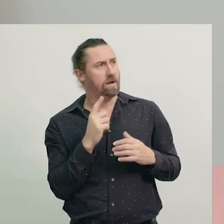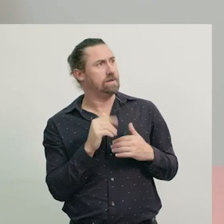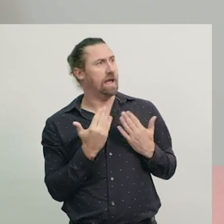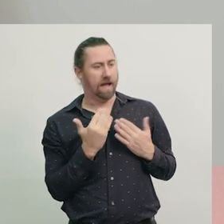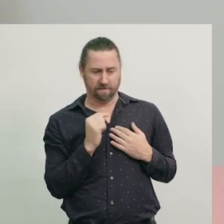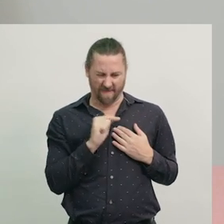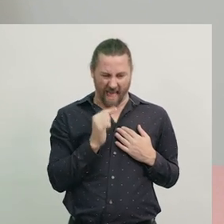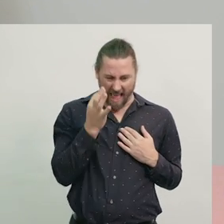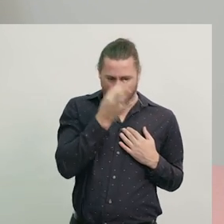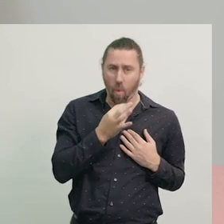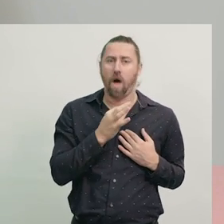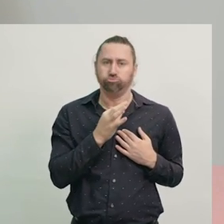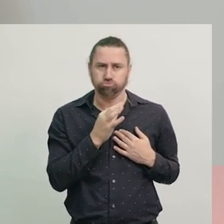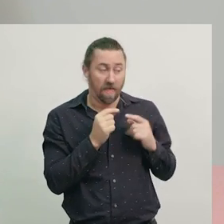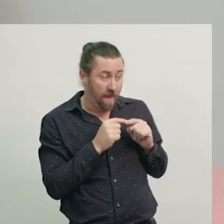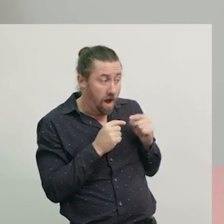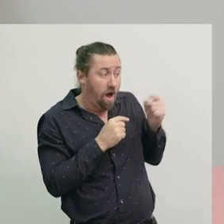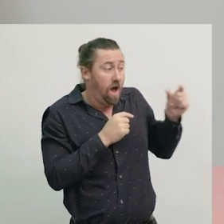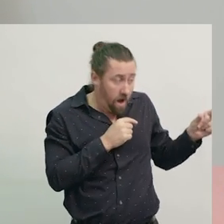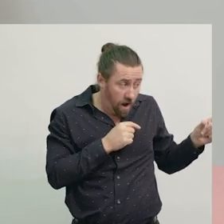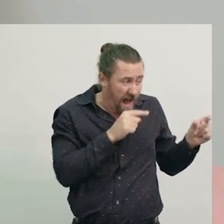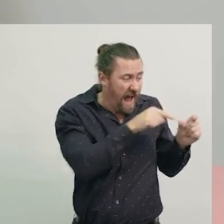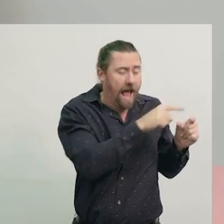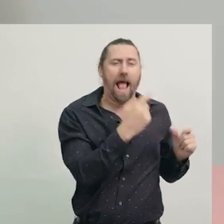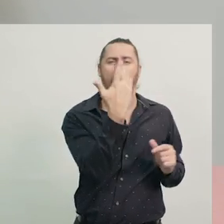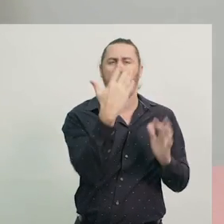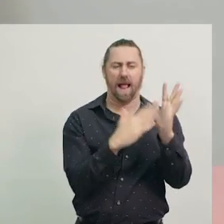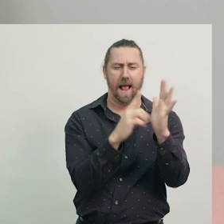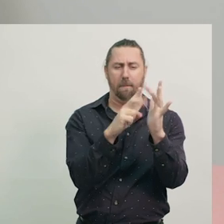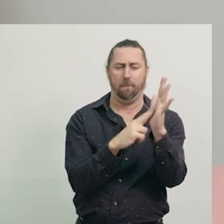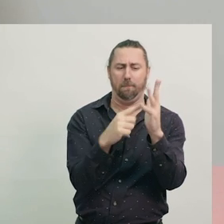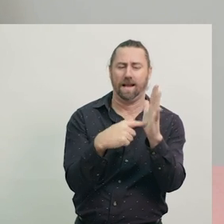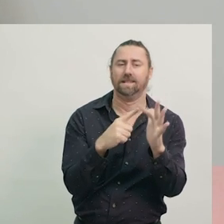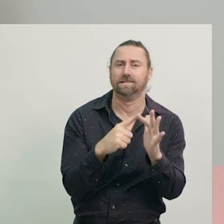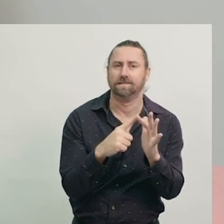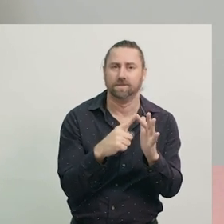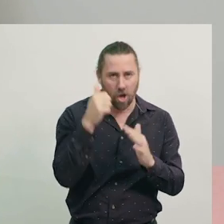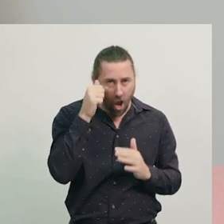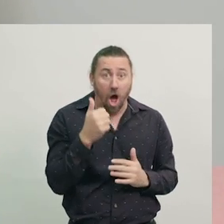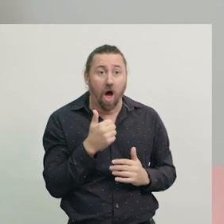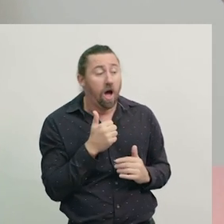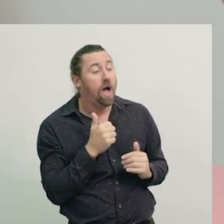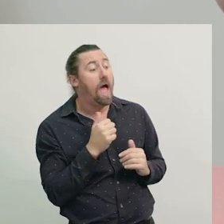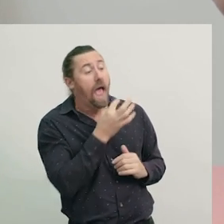the last two numbers on a digital clock show the minutes, and they tell us how many minutes into the hour we are.